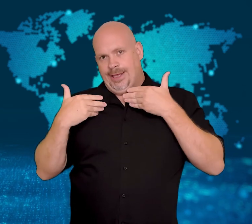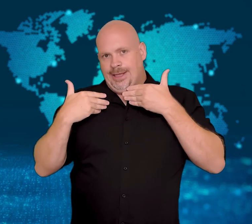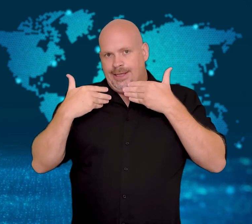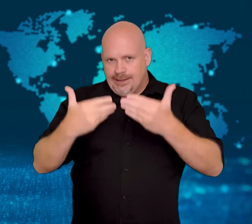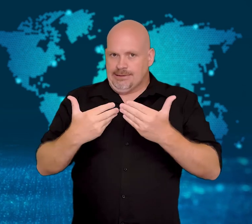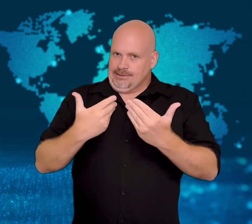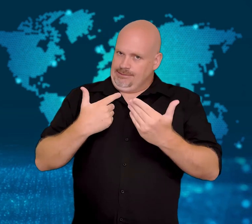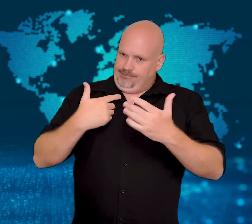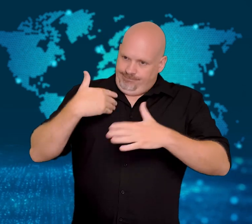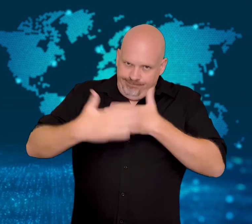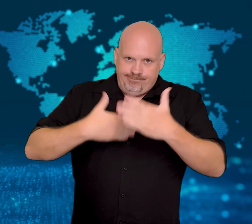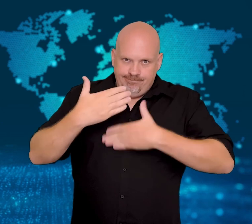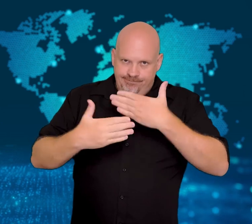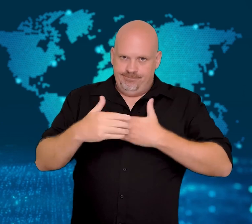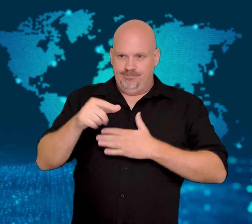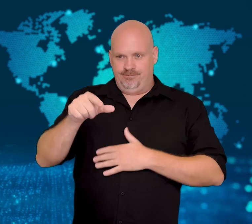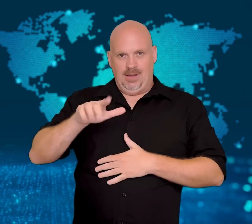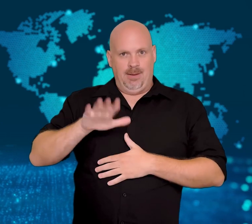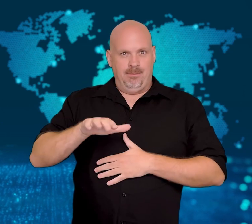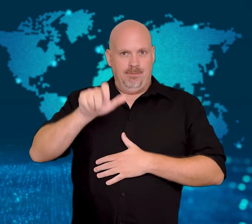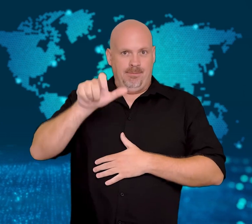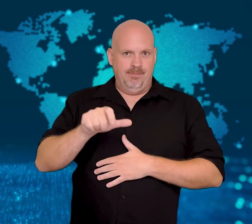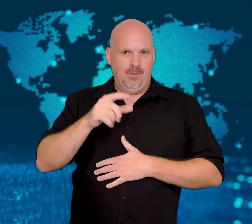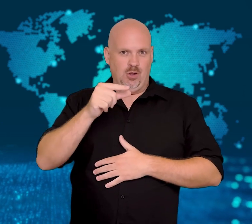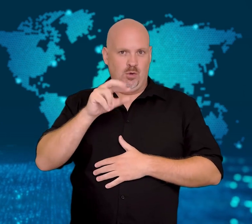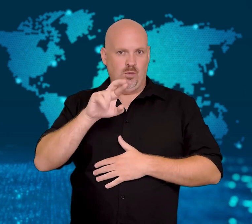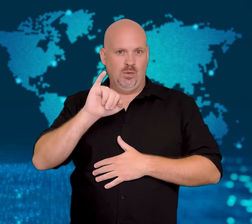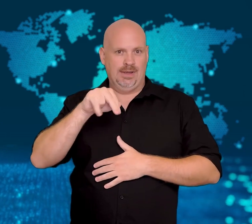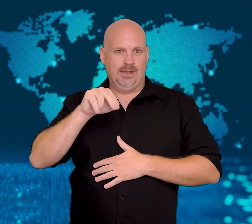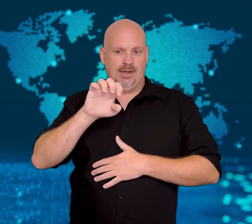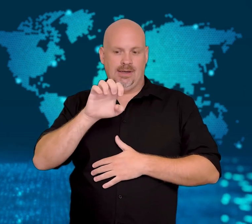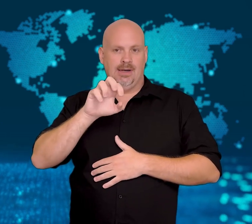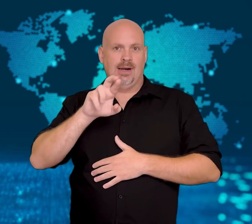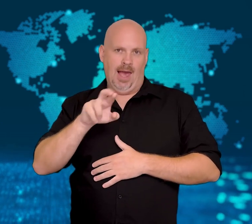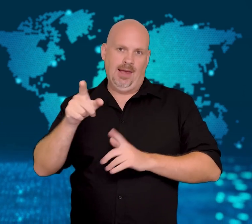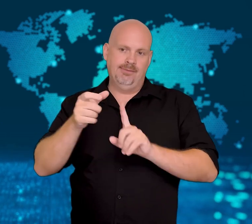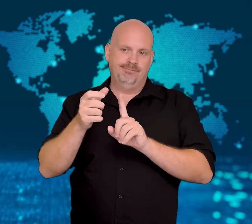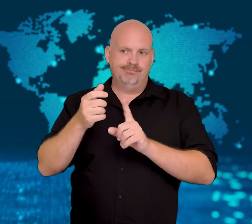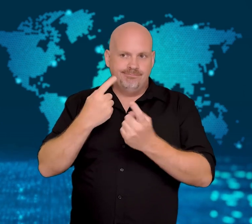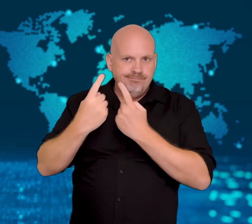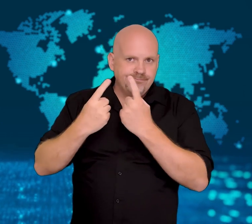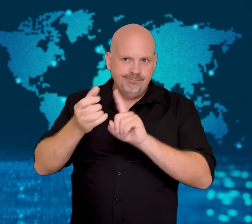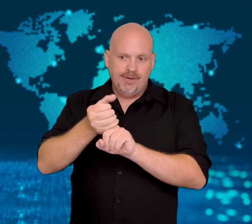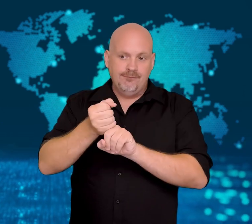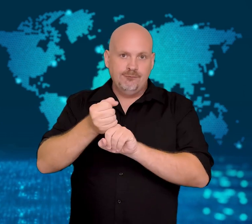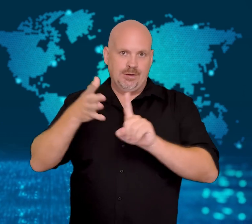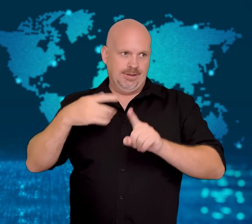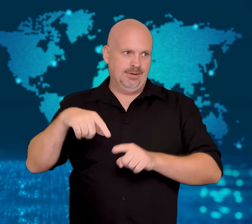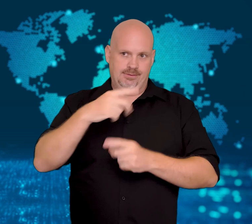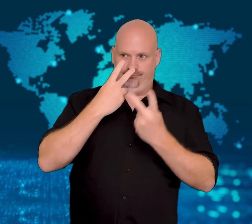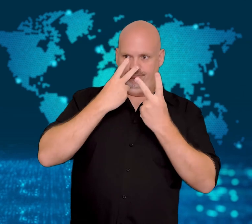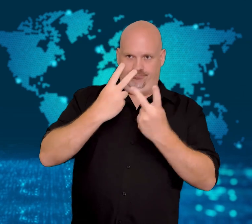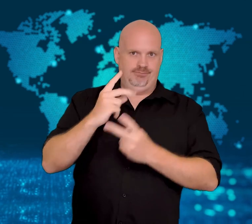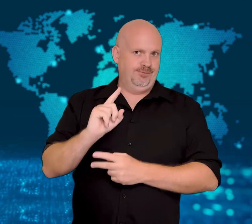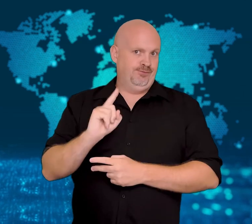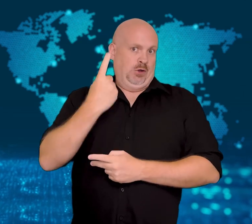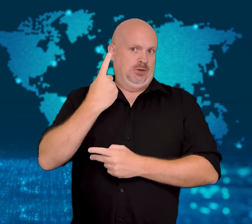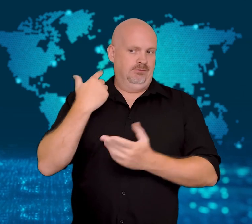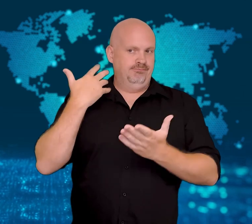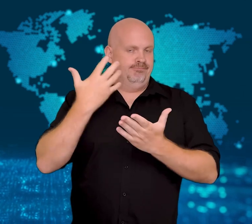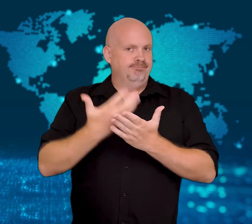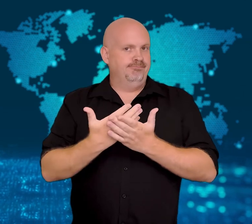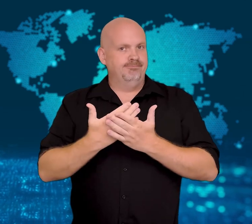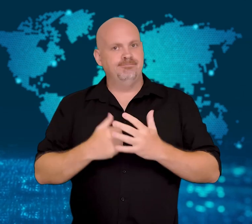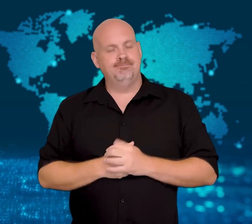This is the first time the US has taken public action to have Griner released.